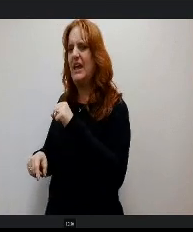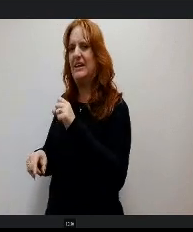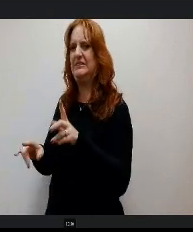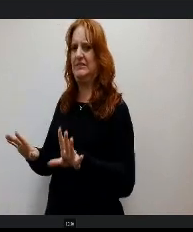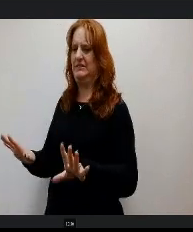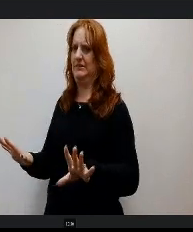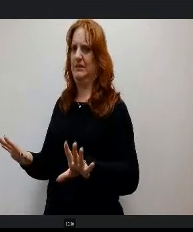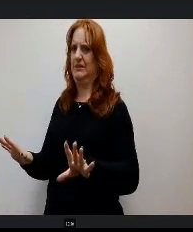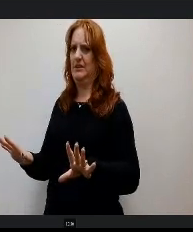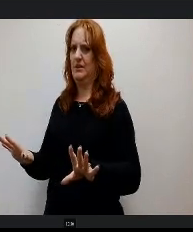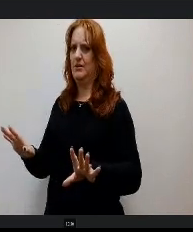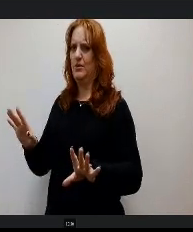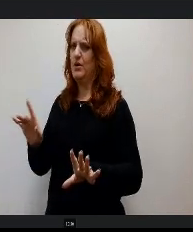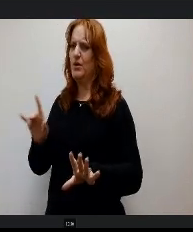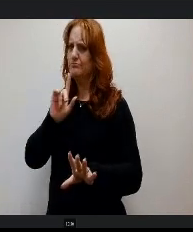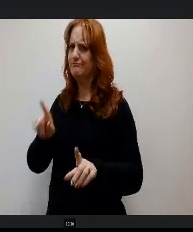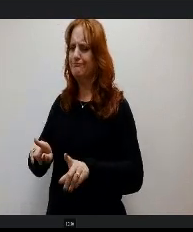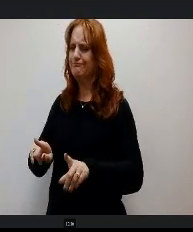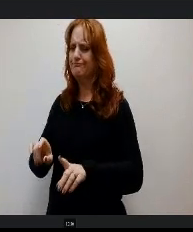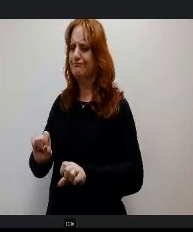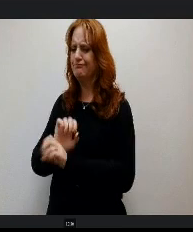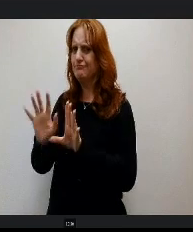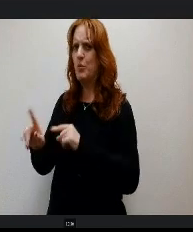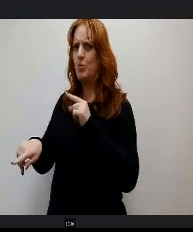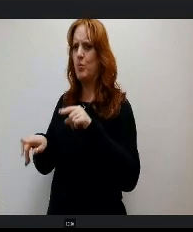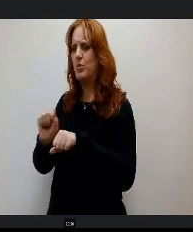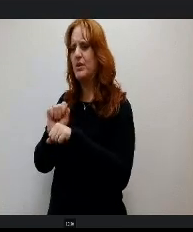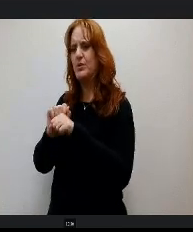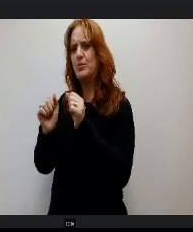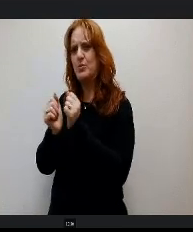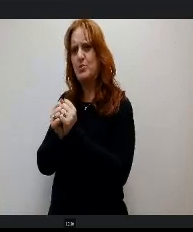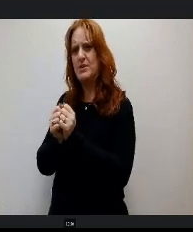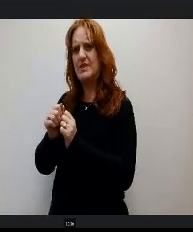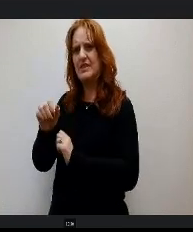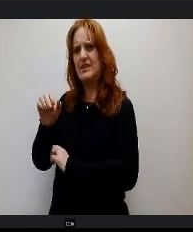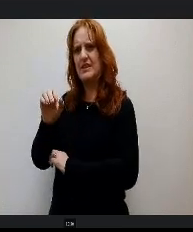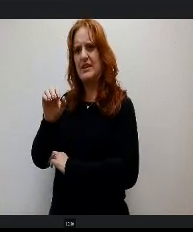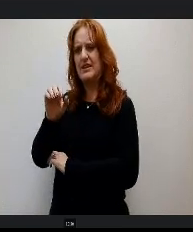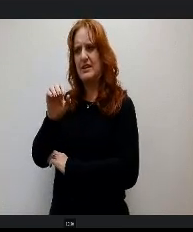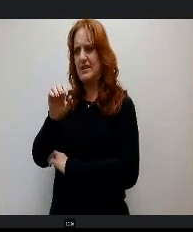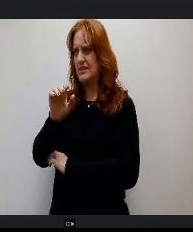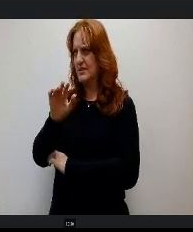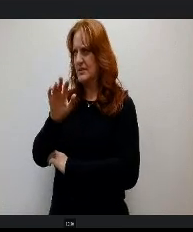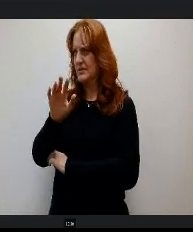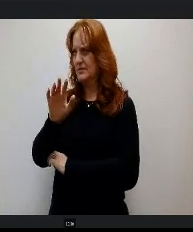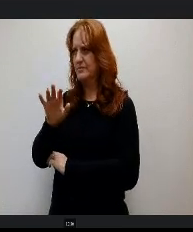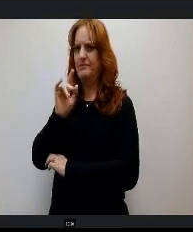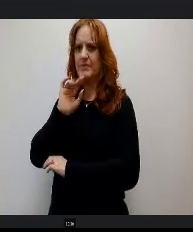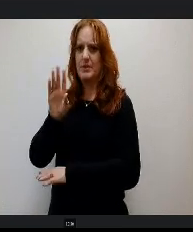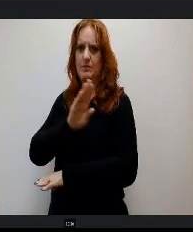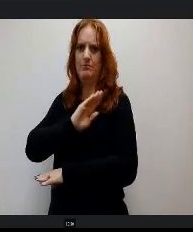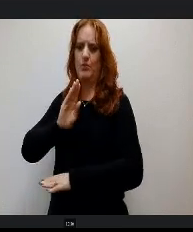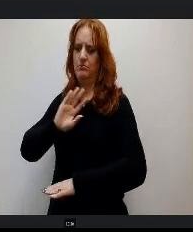y understands too, when we're working with ELS, it's really the board sets the parameters, right of here's the what